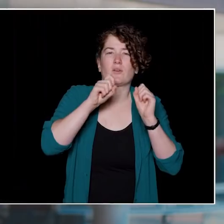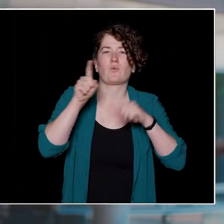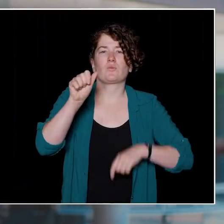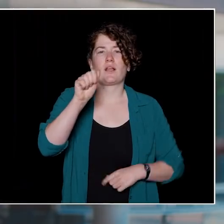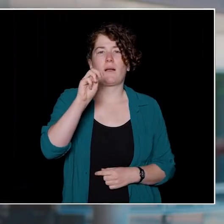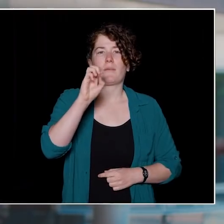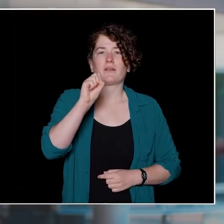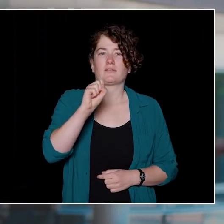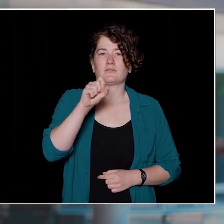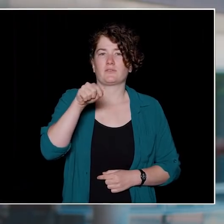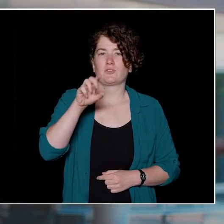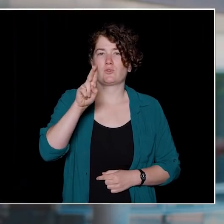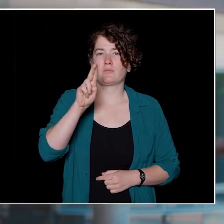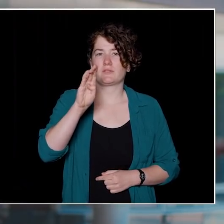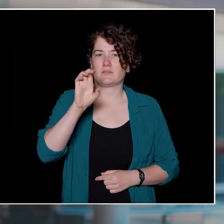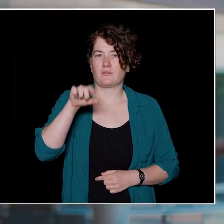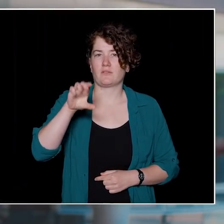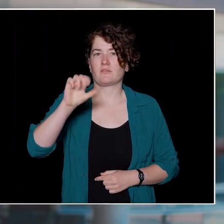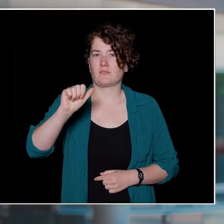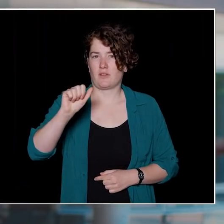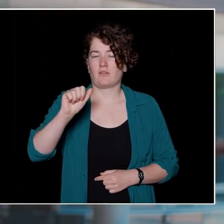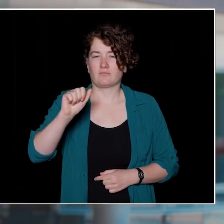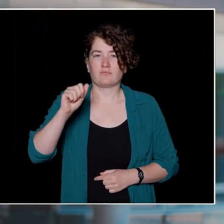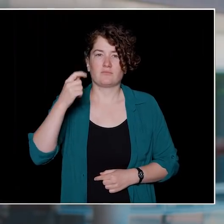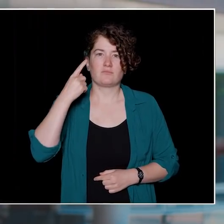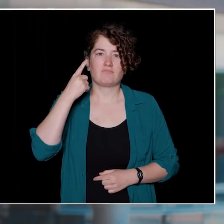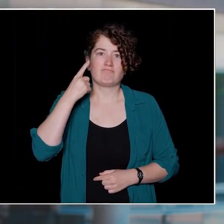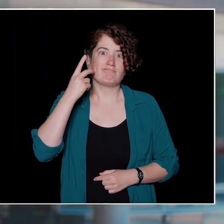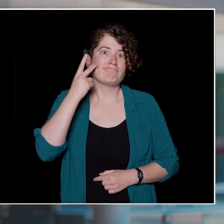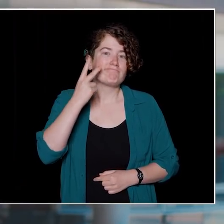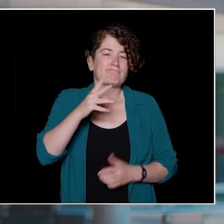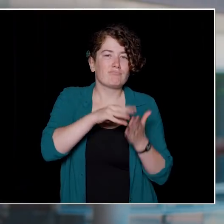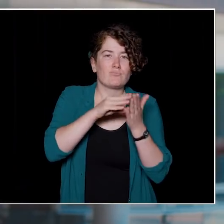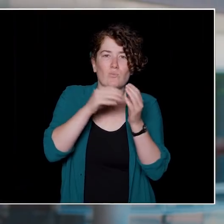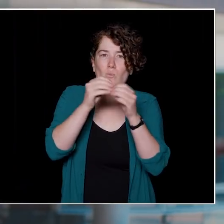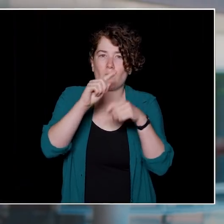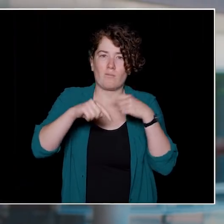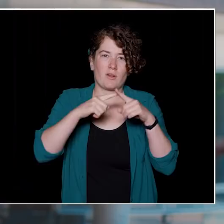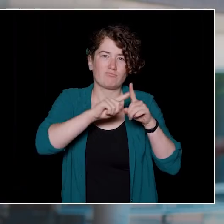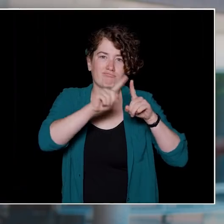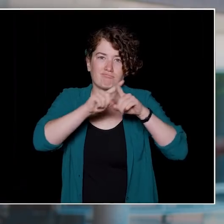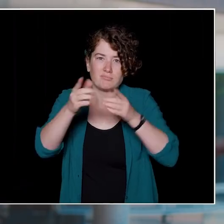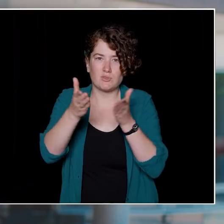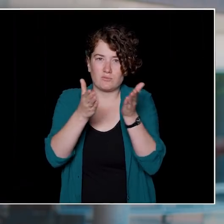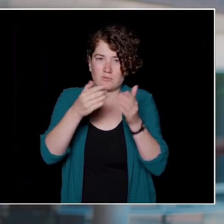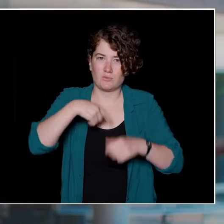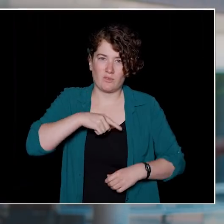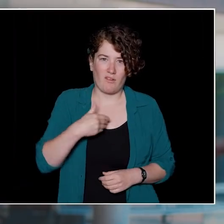and you can head on over to ams.ubc.ca to learn about all the amazing things that we do for UBC students.